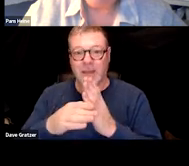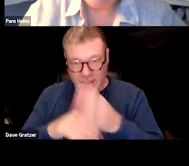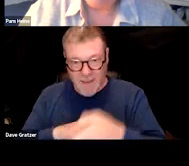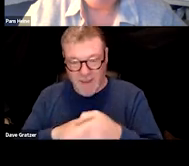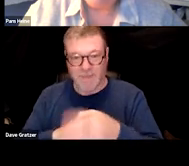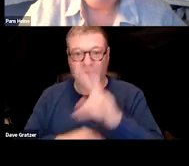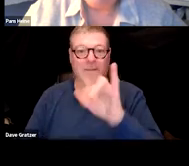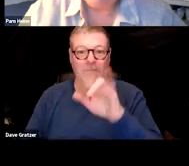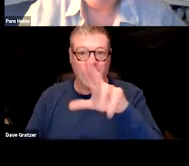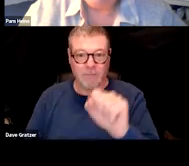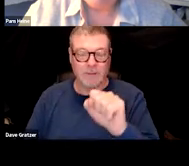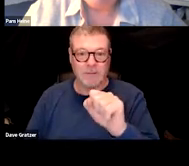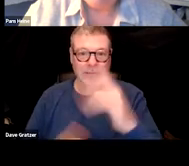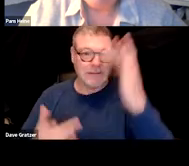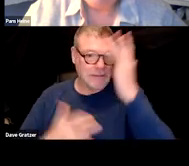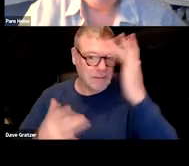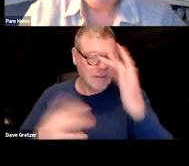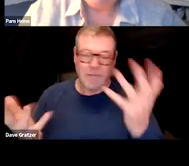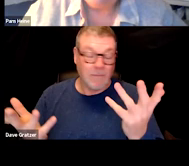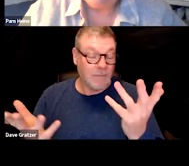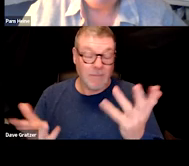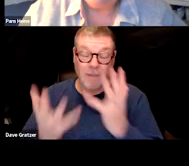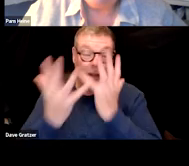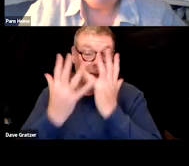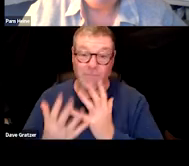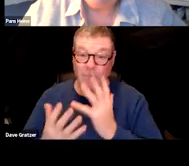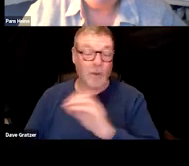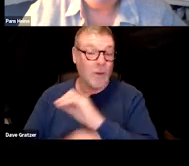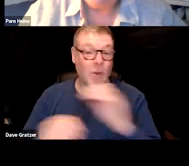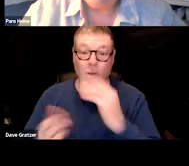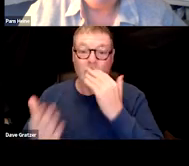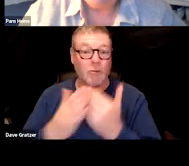and unfortunately there's no good testing available now.